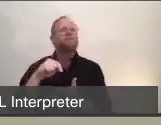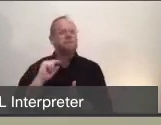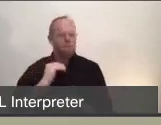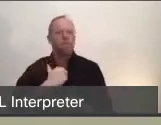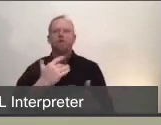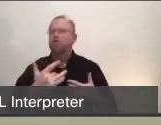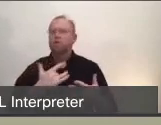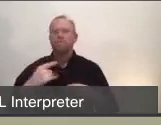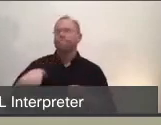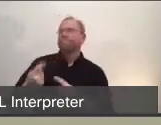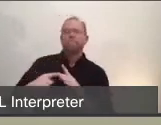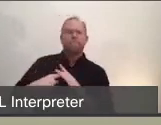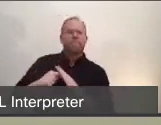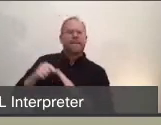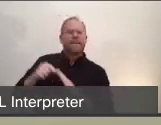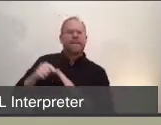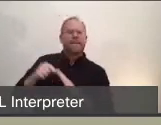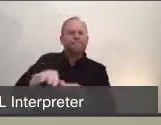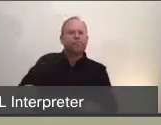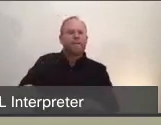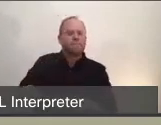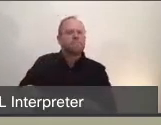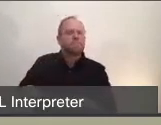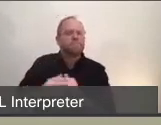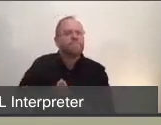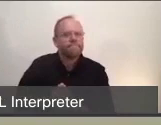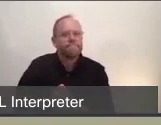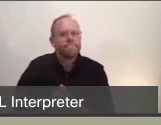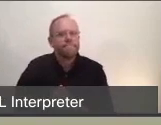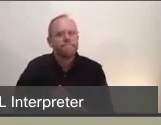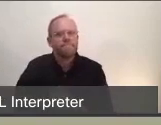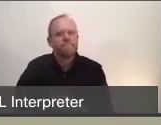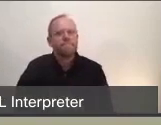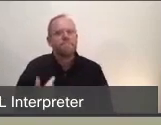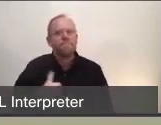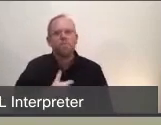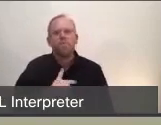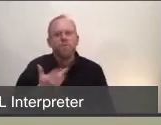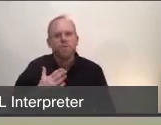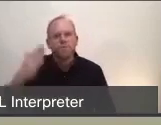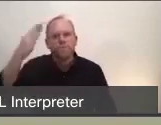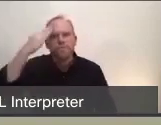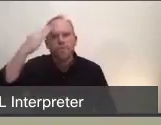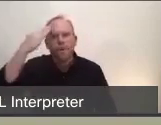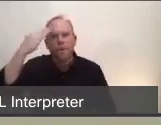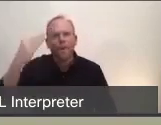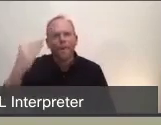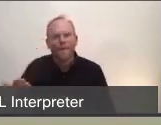since the beginning of this pandemic. We know that due to the nature of the facilities themselves,